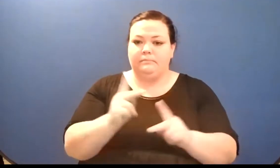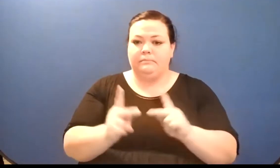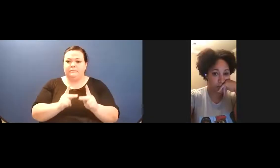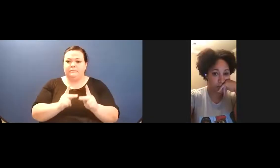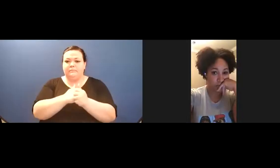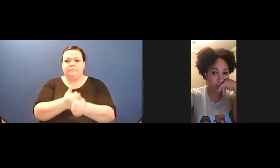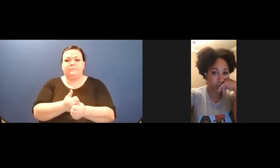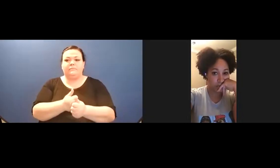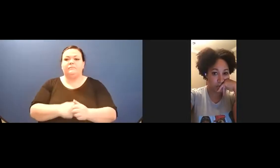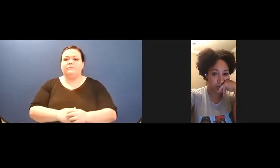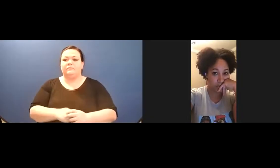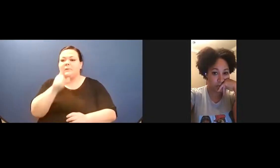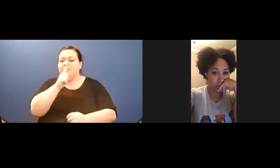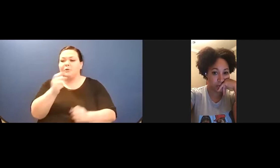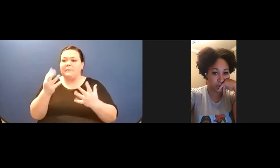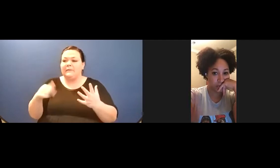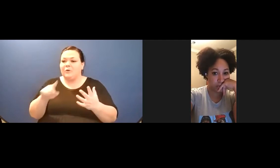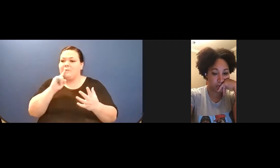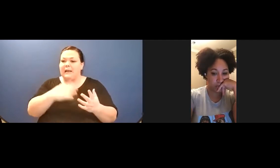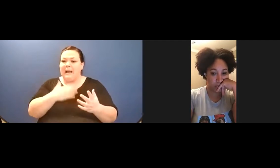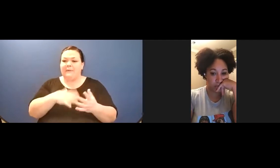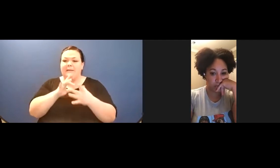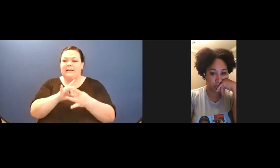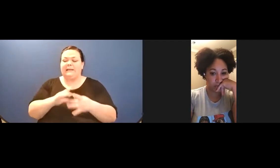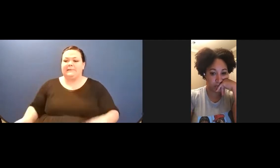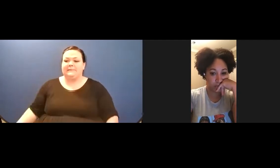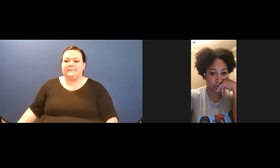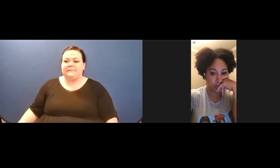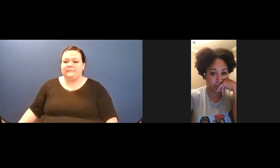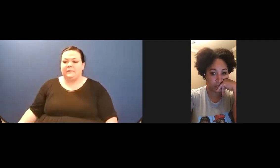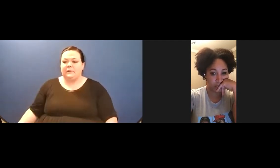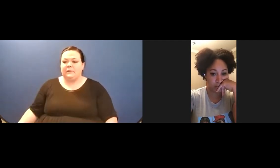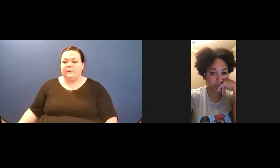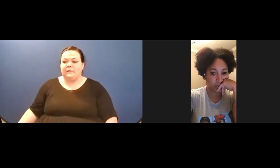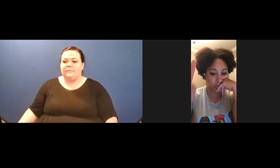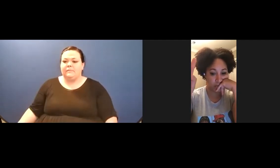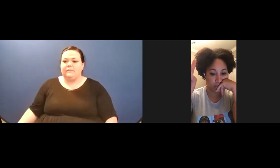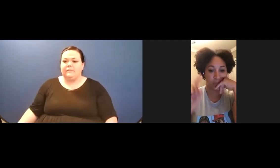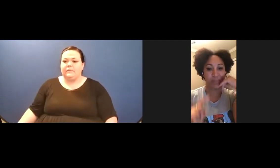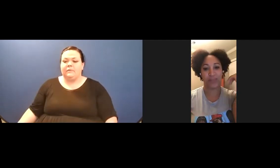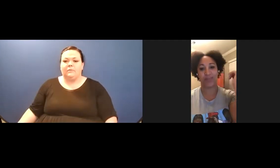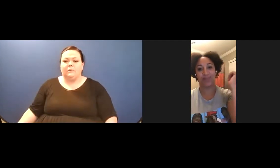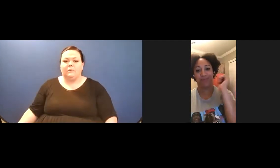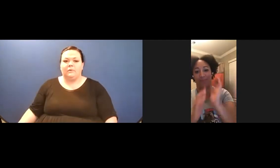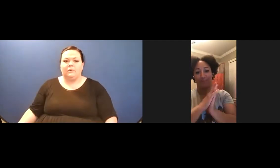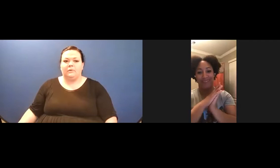A small clue between the appreciate and the rejection// That says something// Anything//